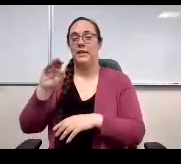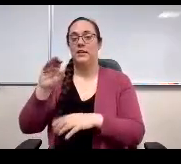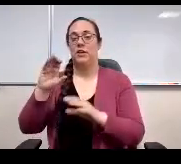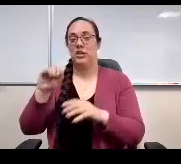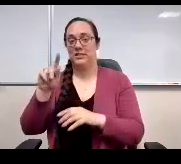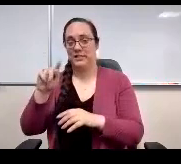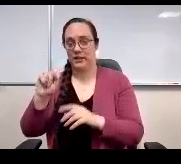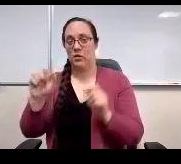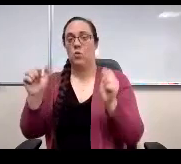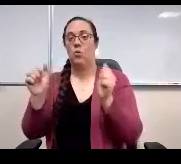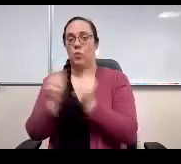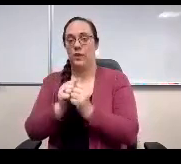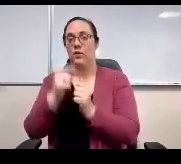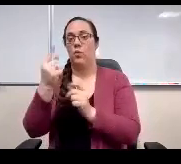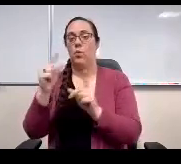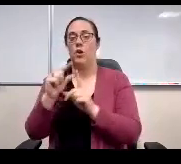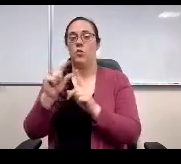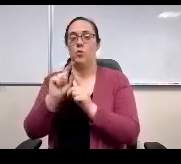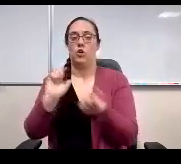next time for us to vote on, is that fair?